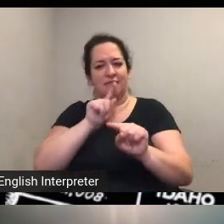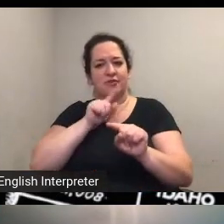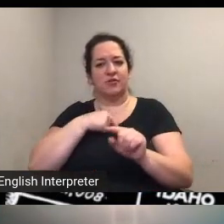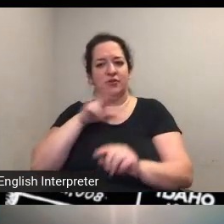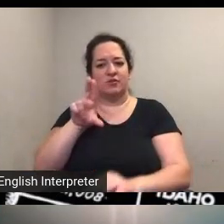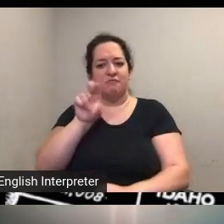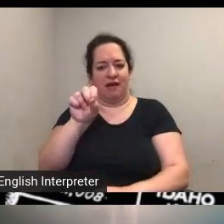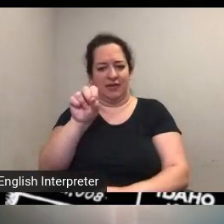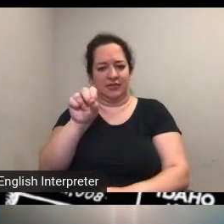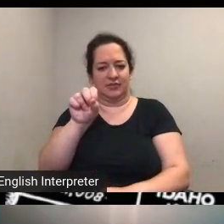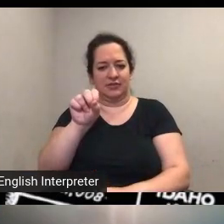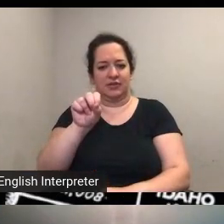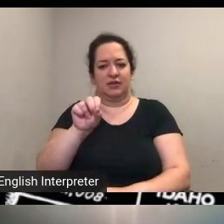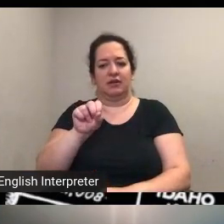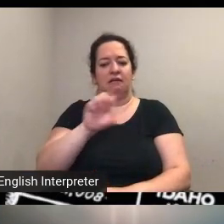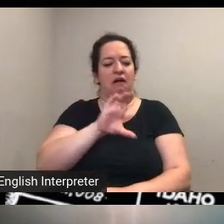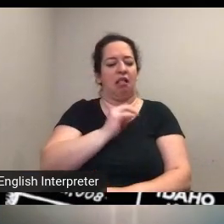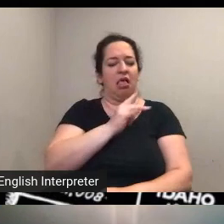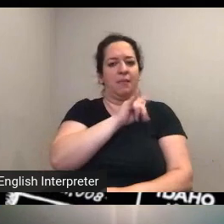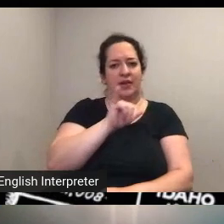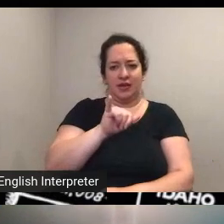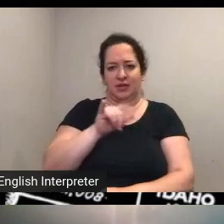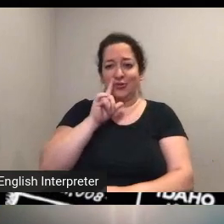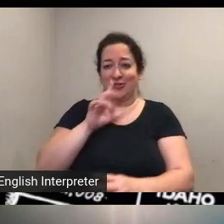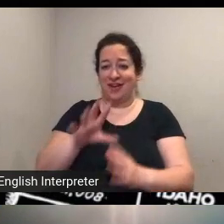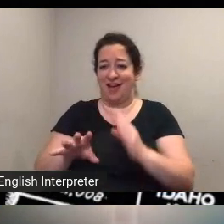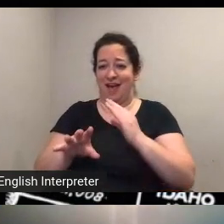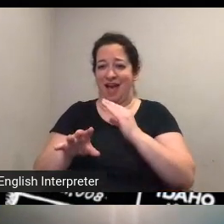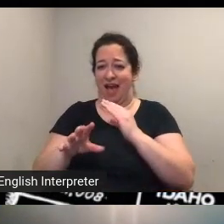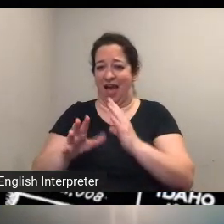calamity asks does the map include connections with the uk